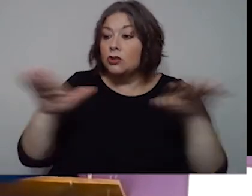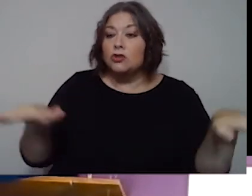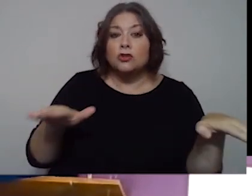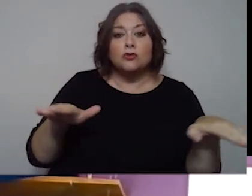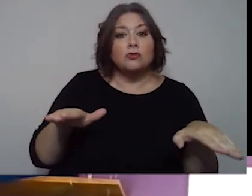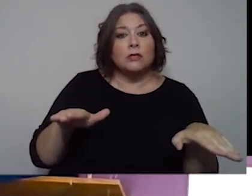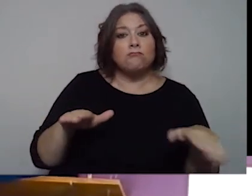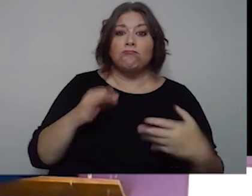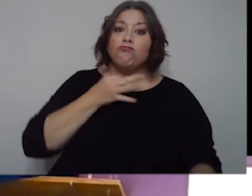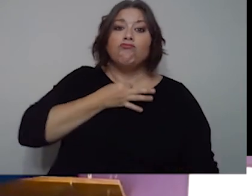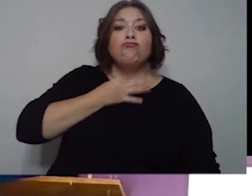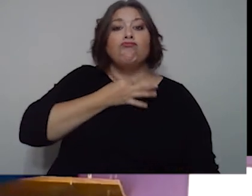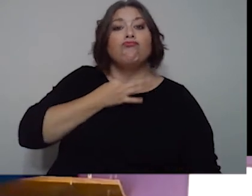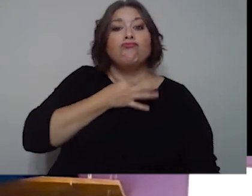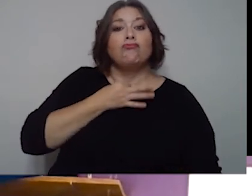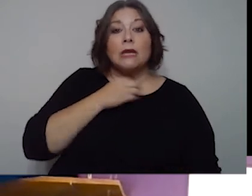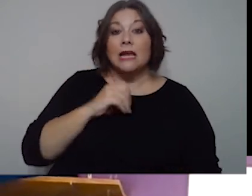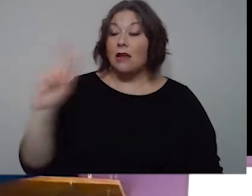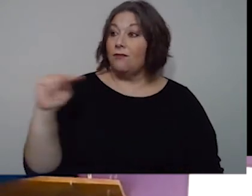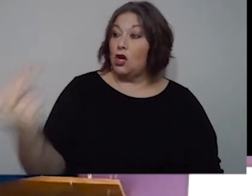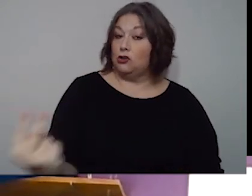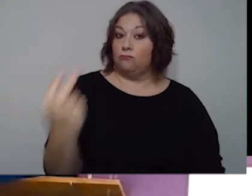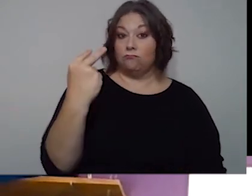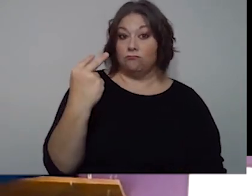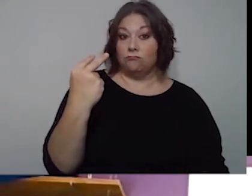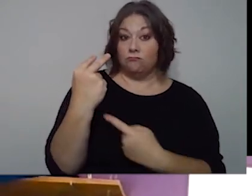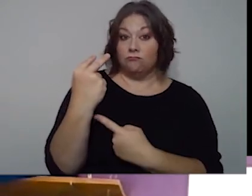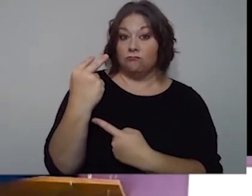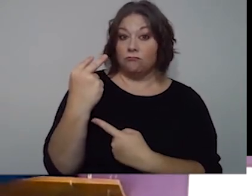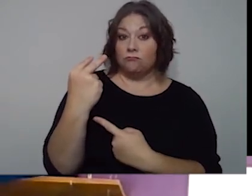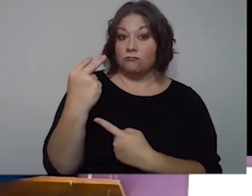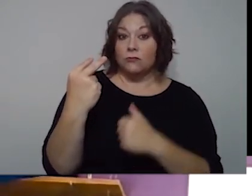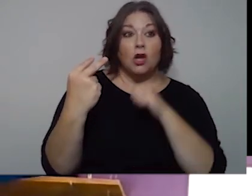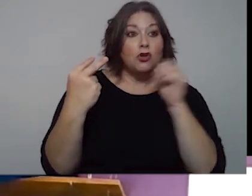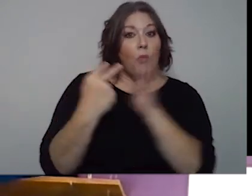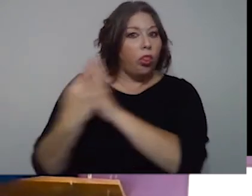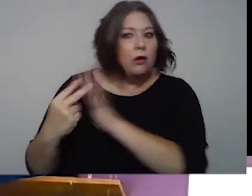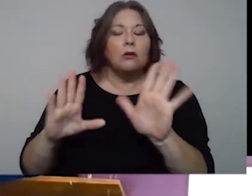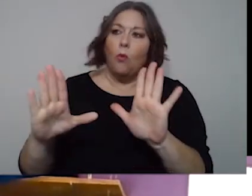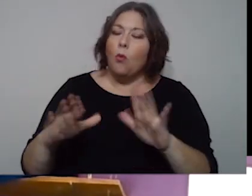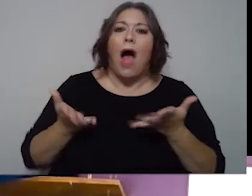just curious.If they're staring at me, don't try to, you know. I want them to ask questions because it's